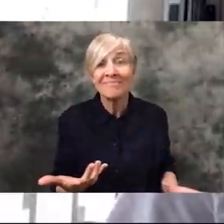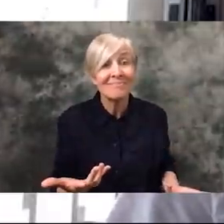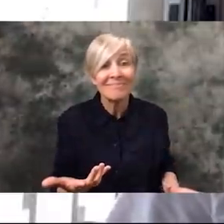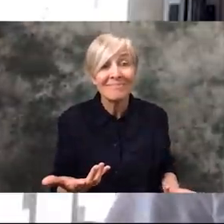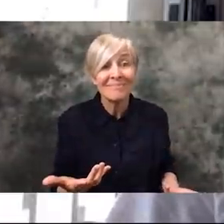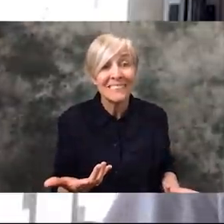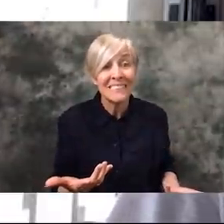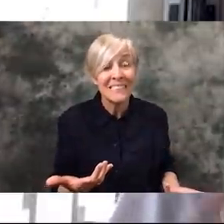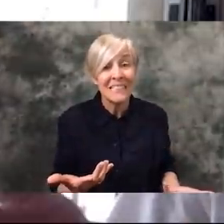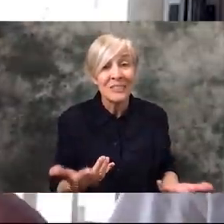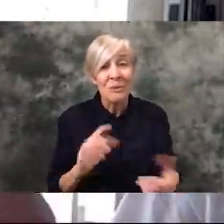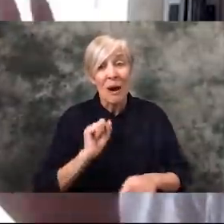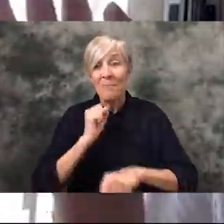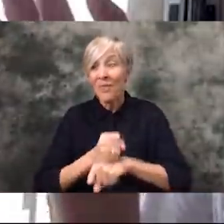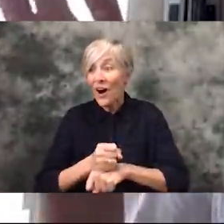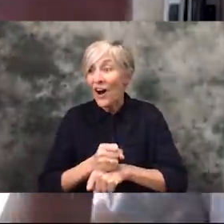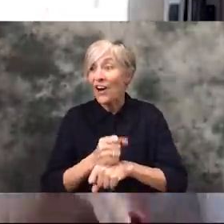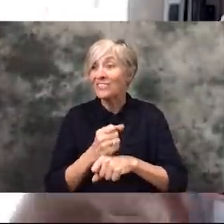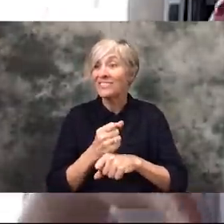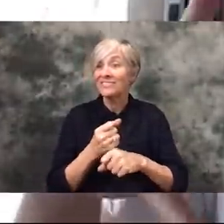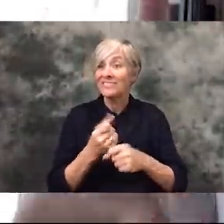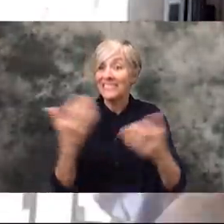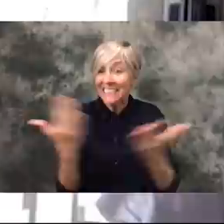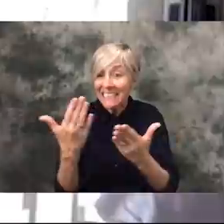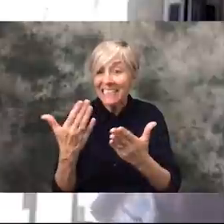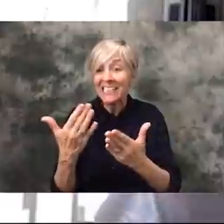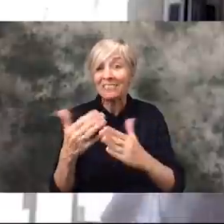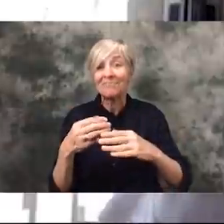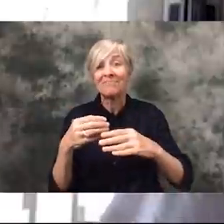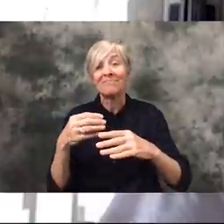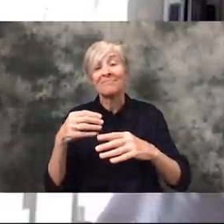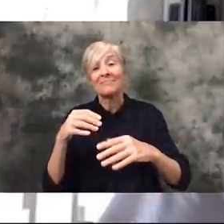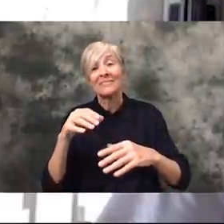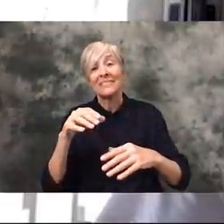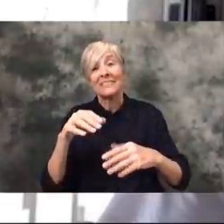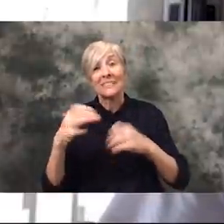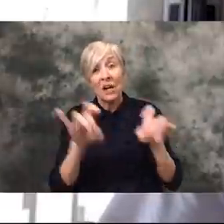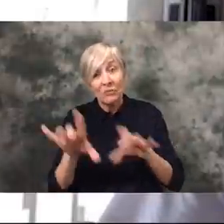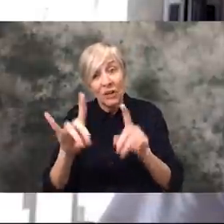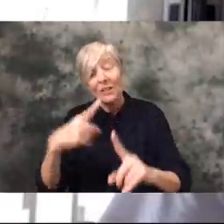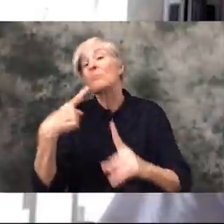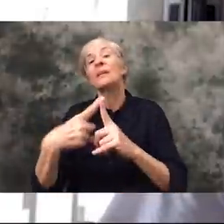basically been locked down, not only to Sydney, but to my house and you